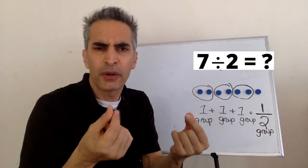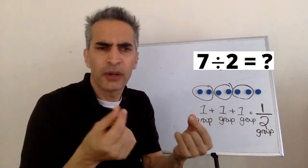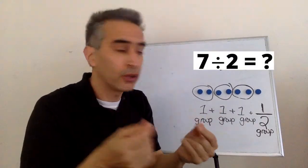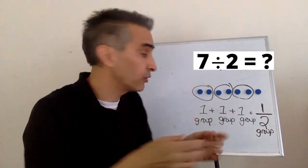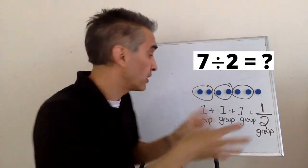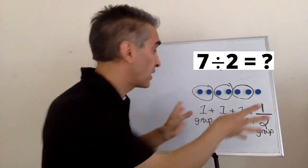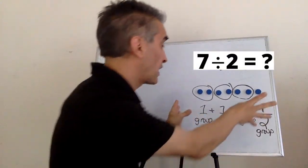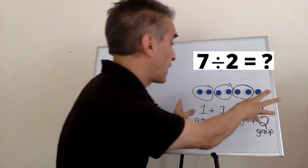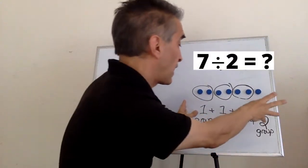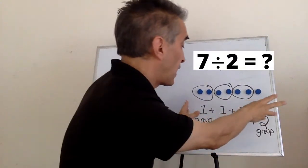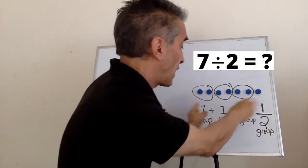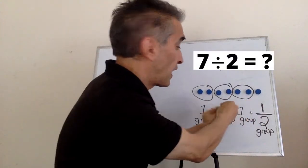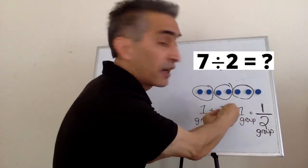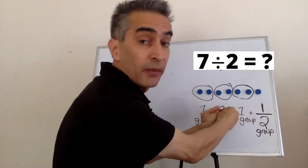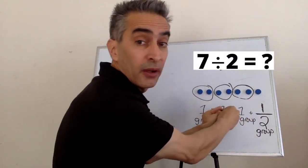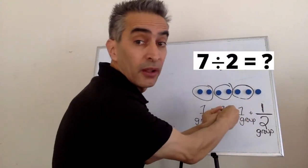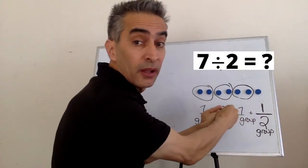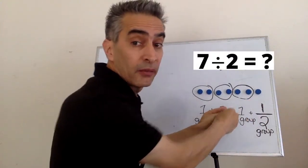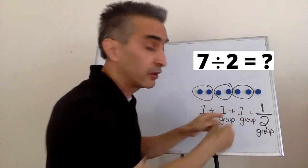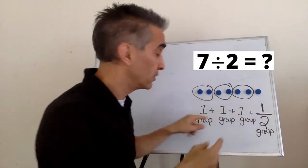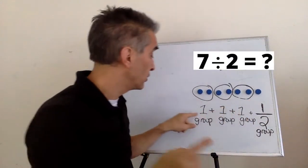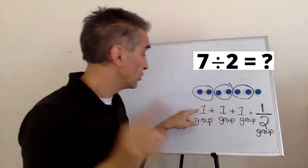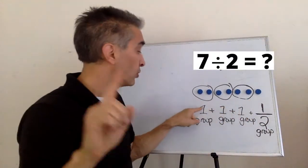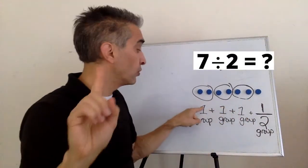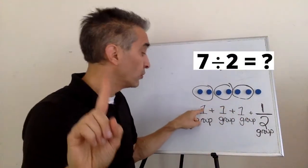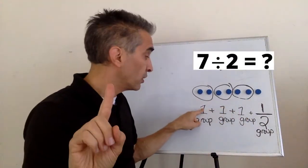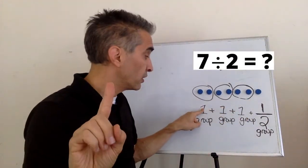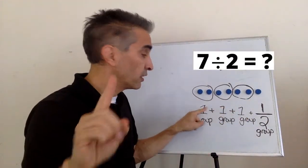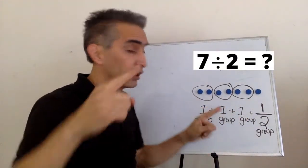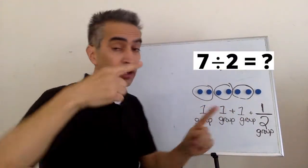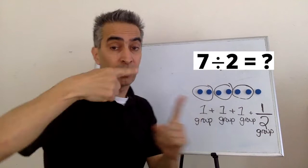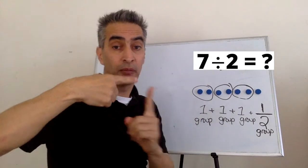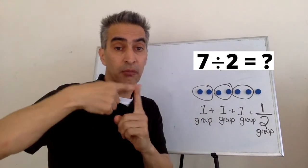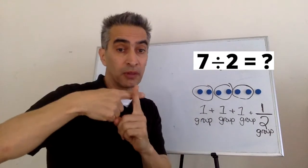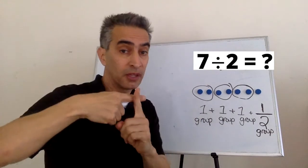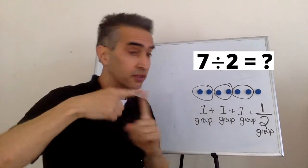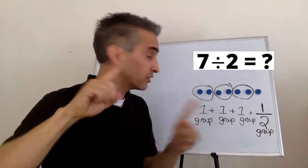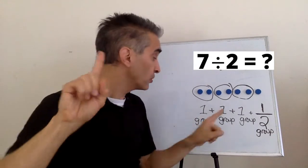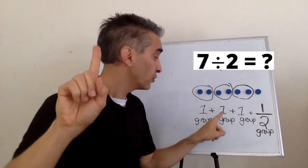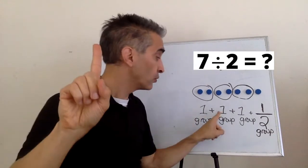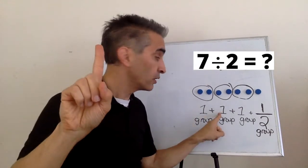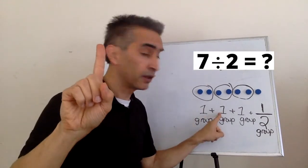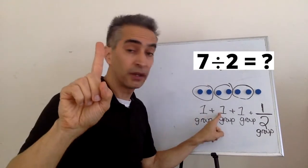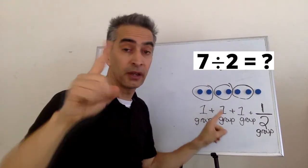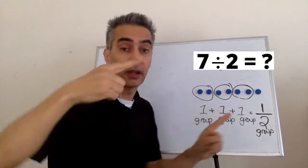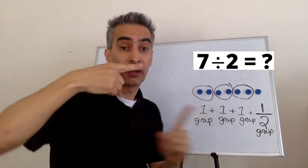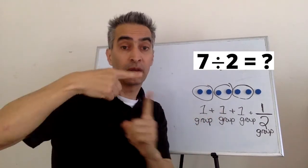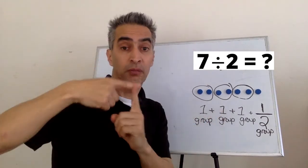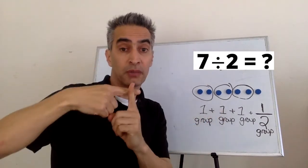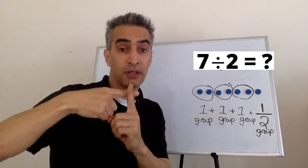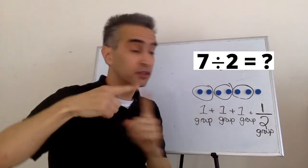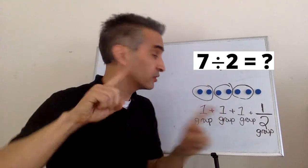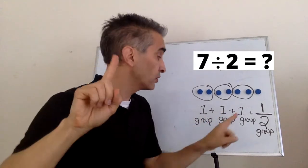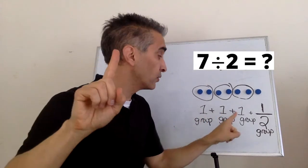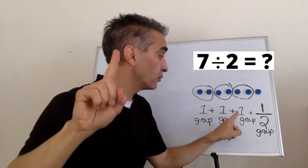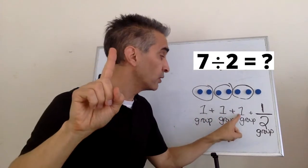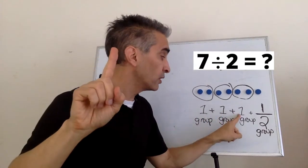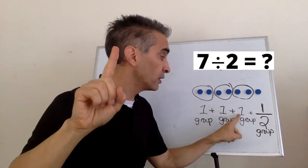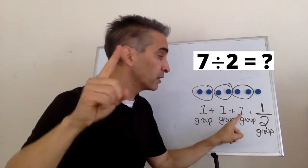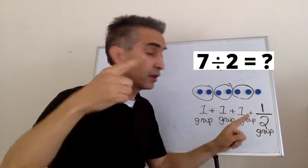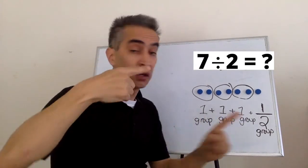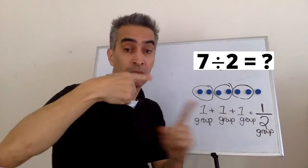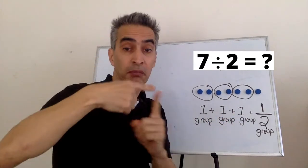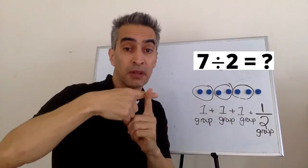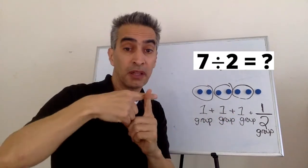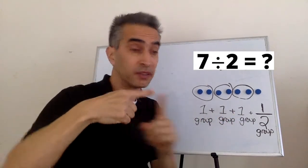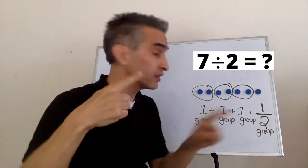Now add them all up. 1 + 1 +1 + 1/2 = 3 1/2.